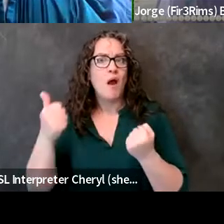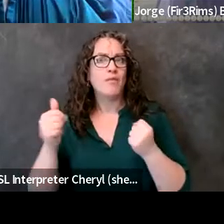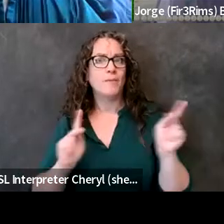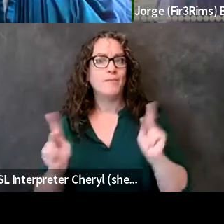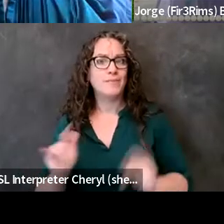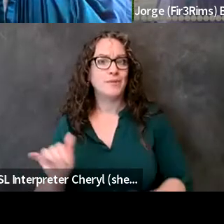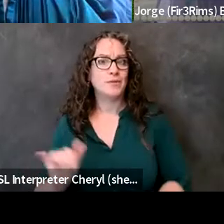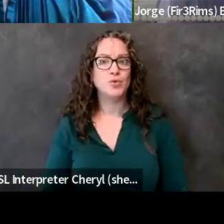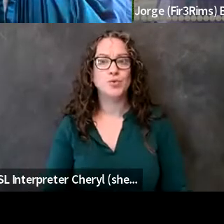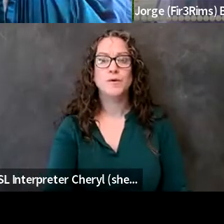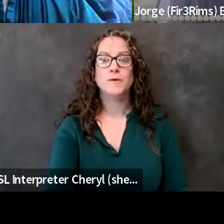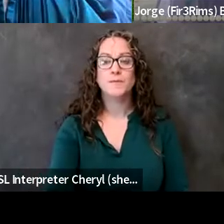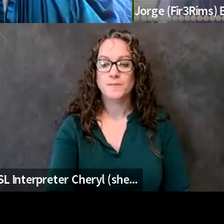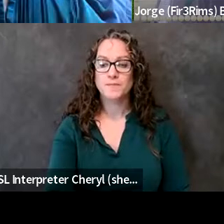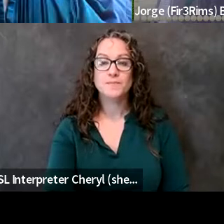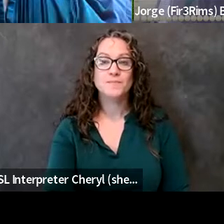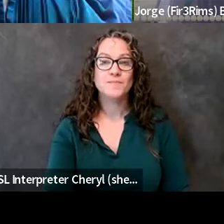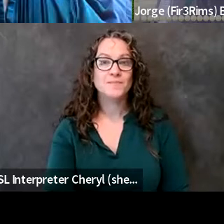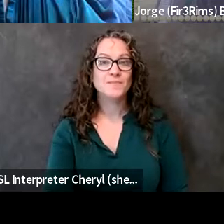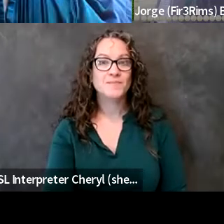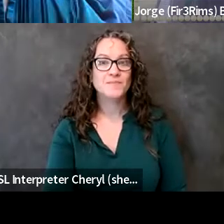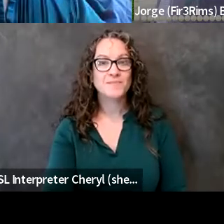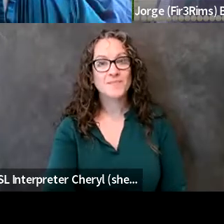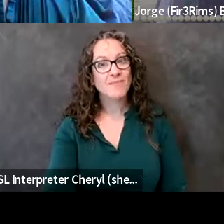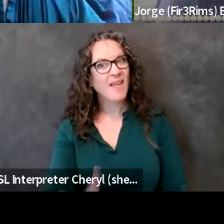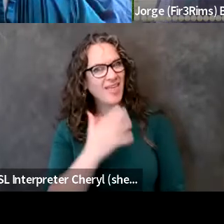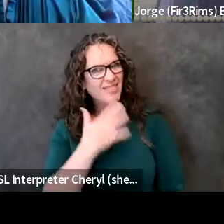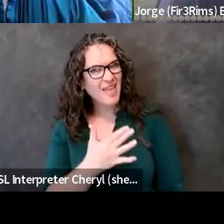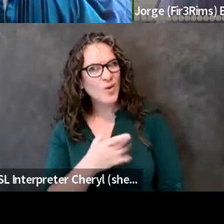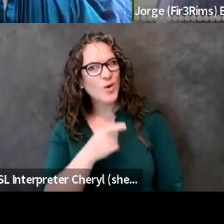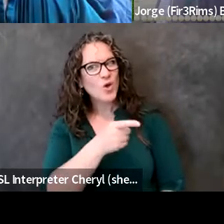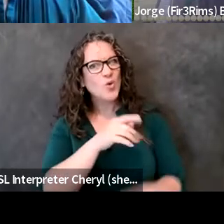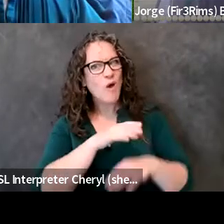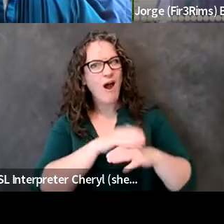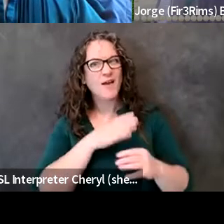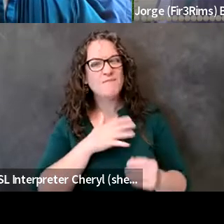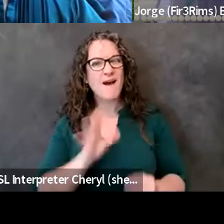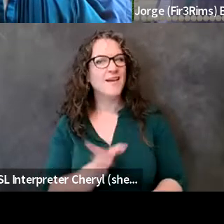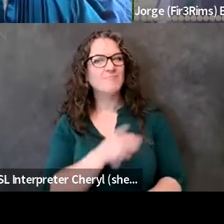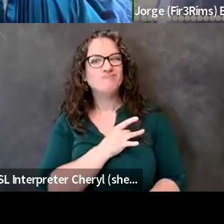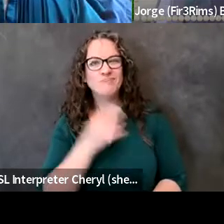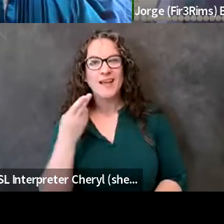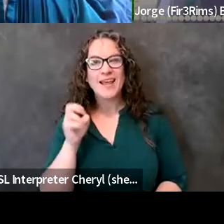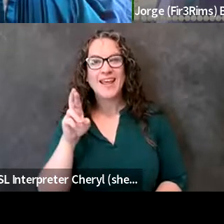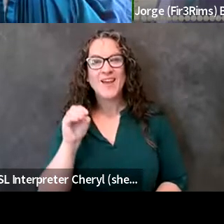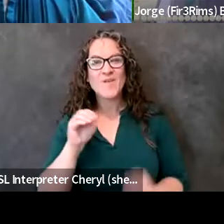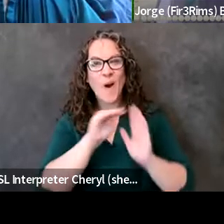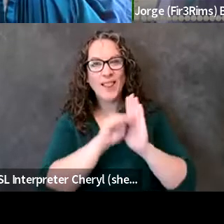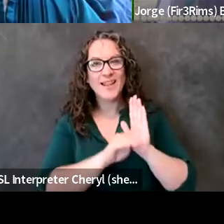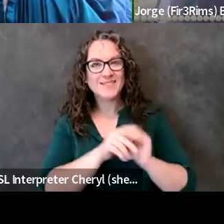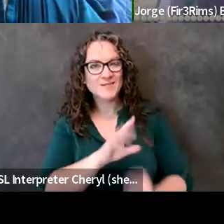thank you very much and you're my you're part of my heroes list thank you you're welcome thanks